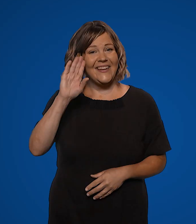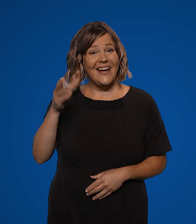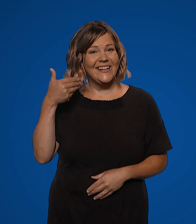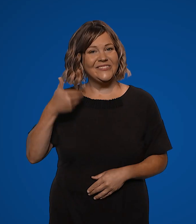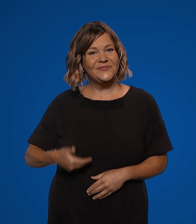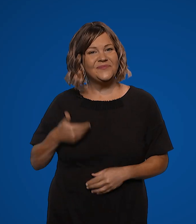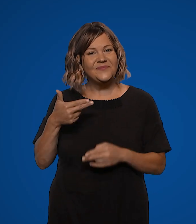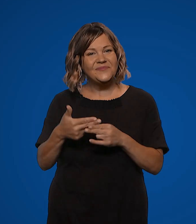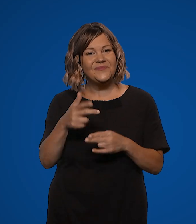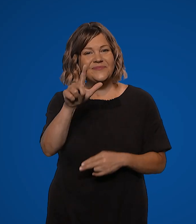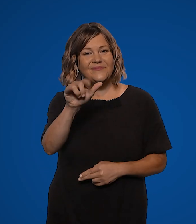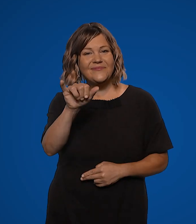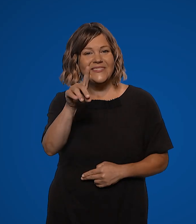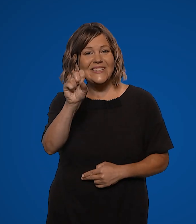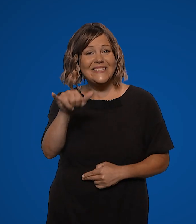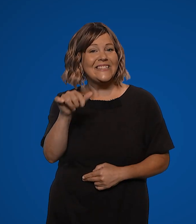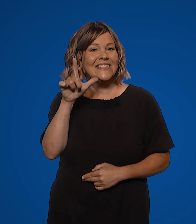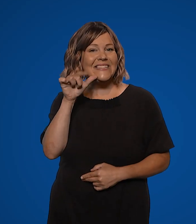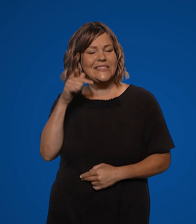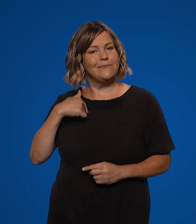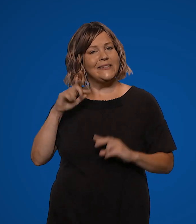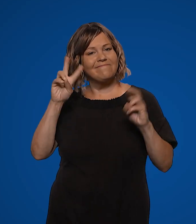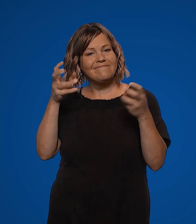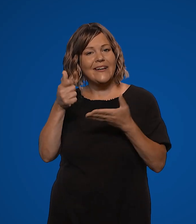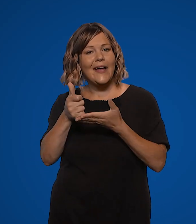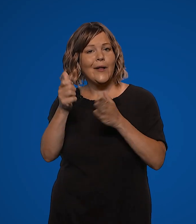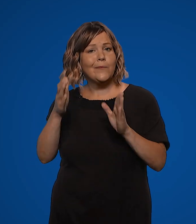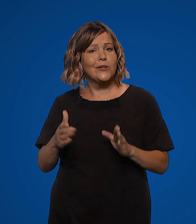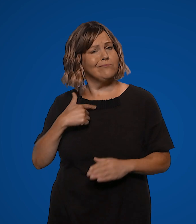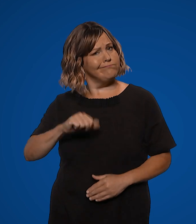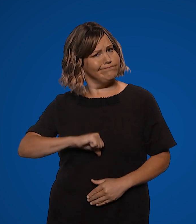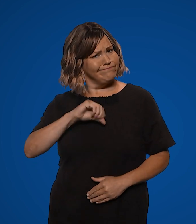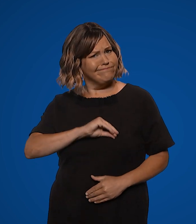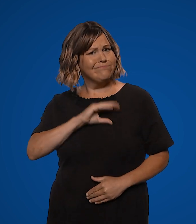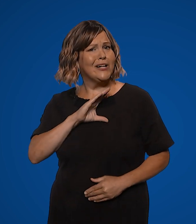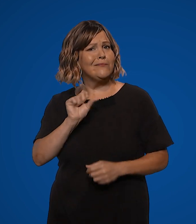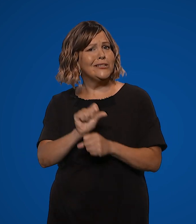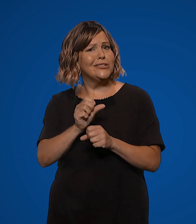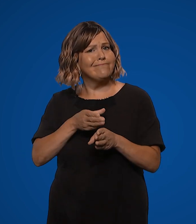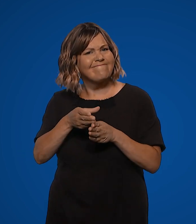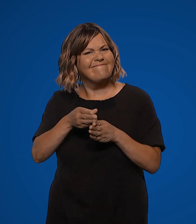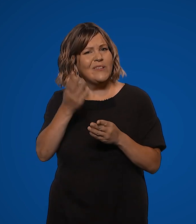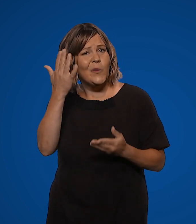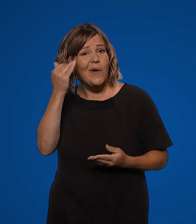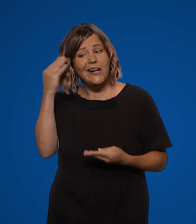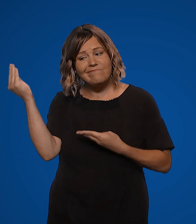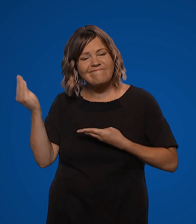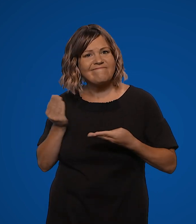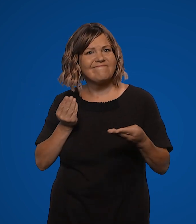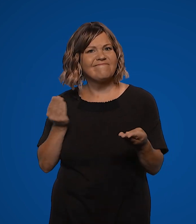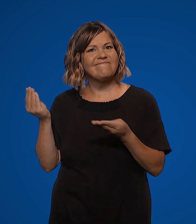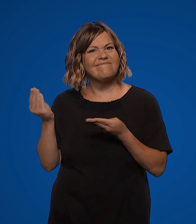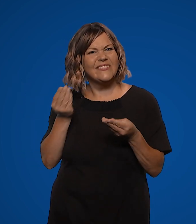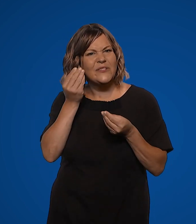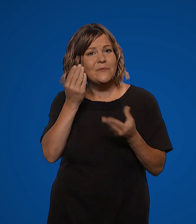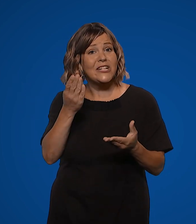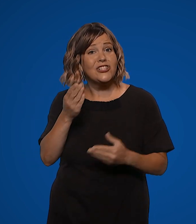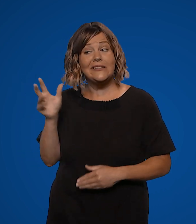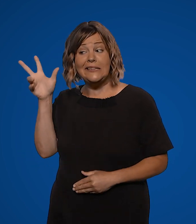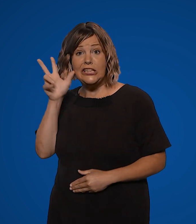Hi, my name is Lindsey and I am a helper. I'm very proud of my job because I relay information between people who are hearing